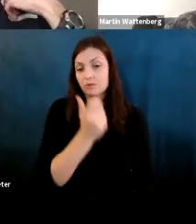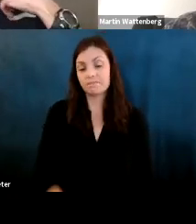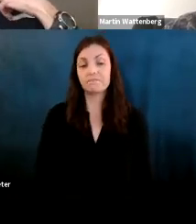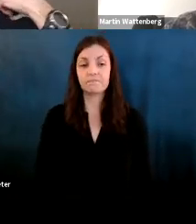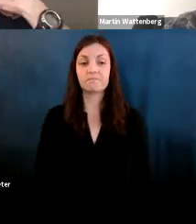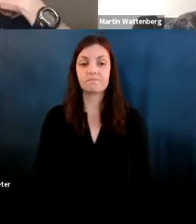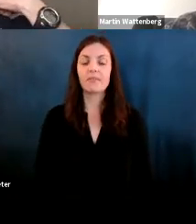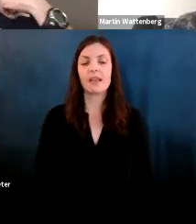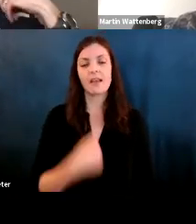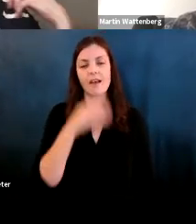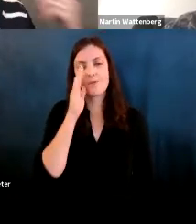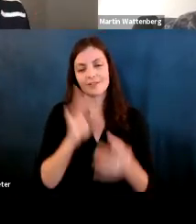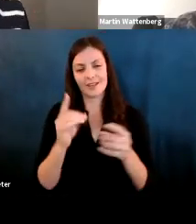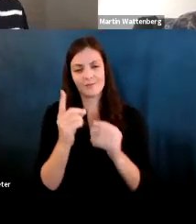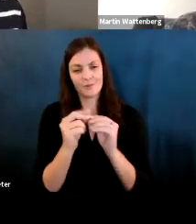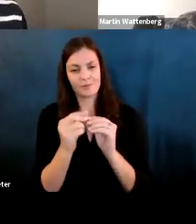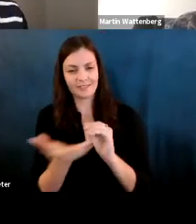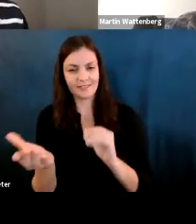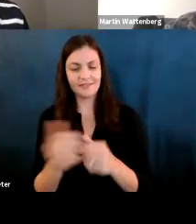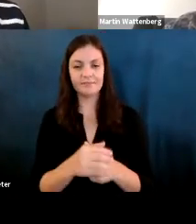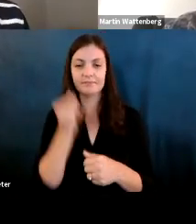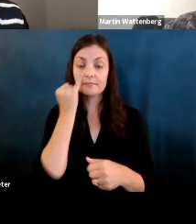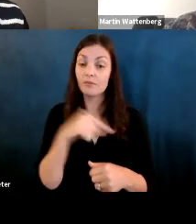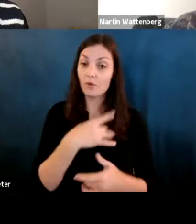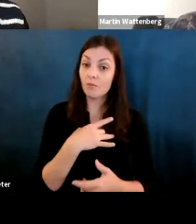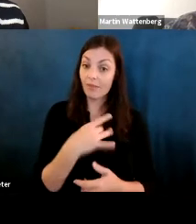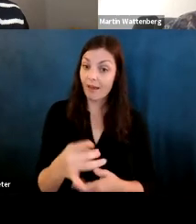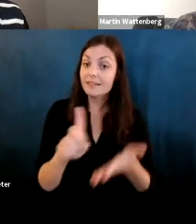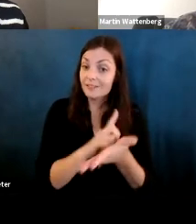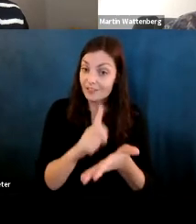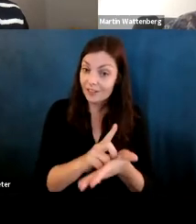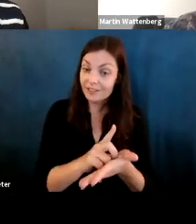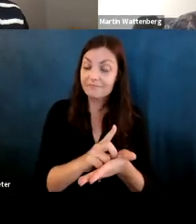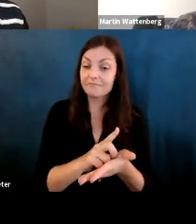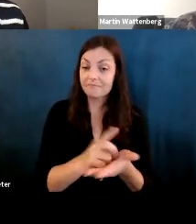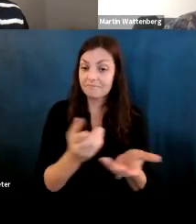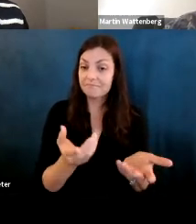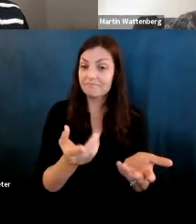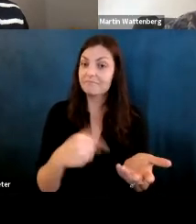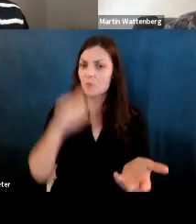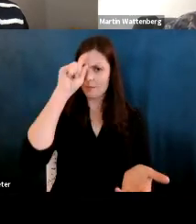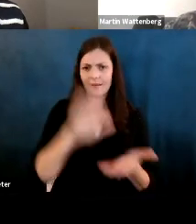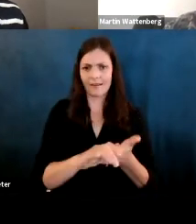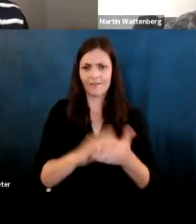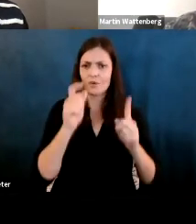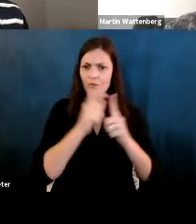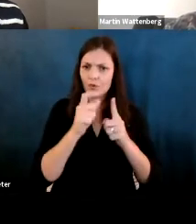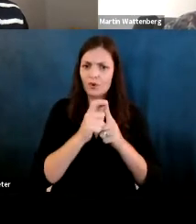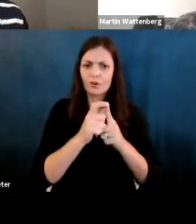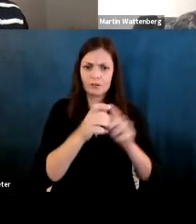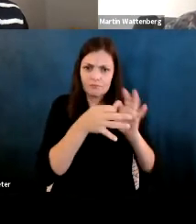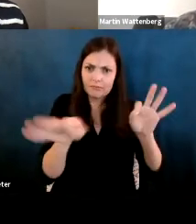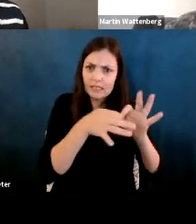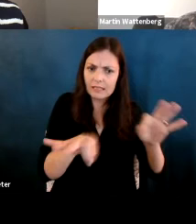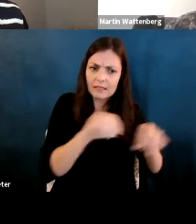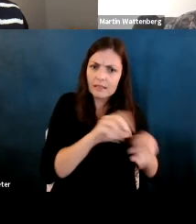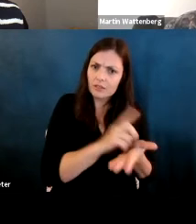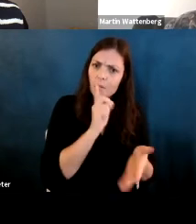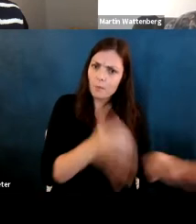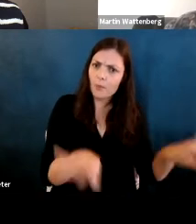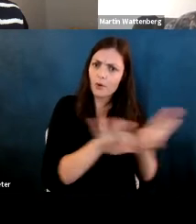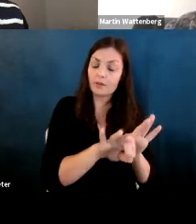Martin Wattenberg: I will say actually one last thing is that if you do like dictionaries I will say, and you believe that these words census and dictionaries are important one interesting thing is that.